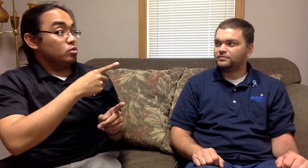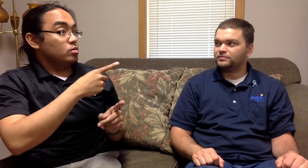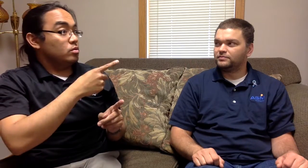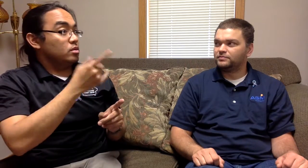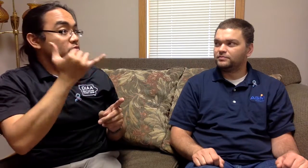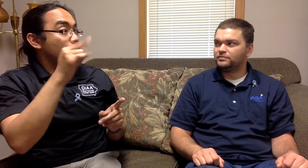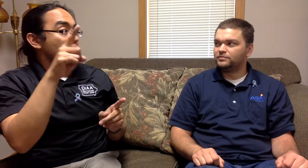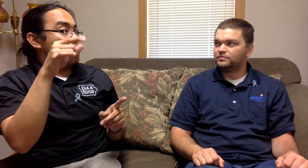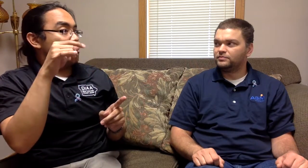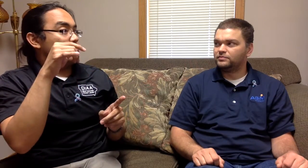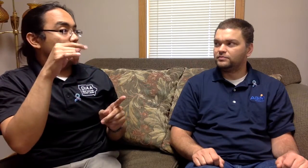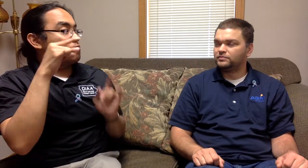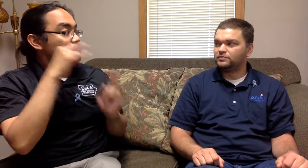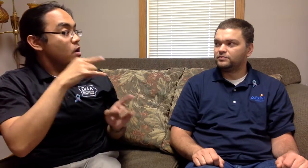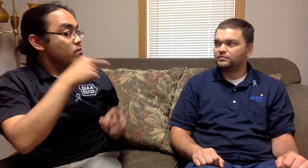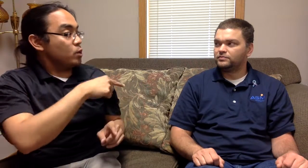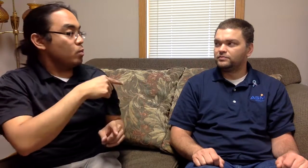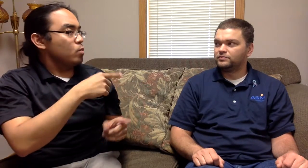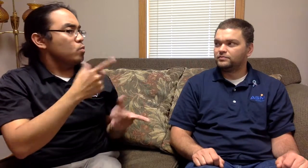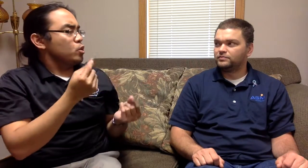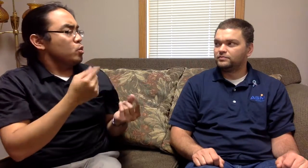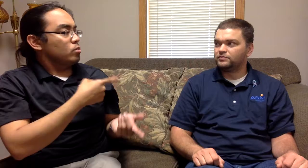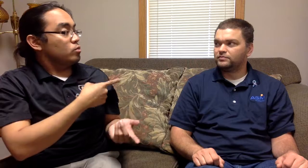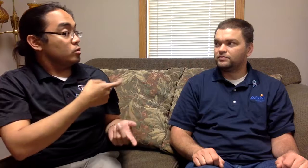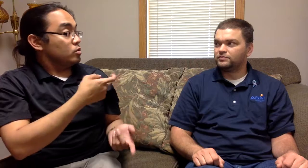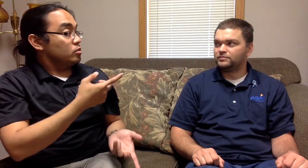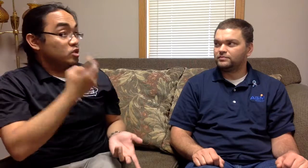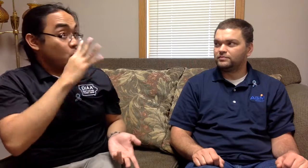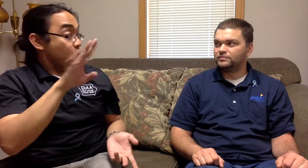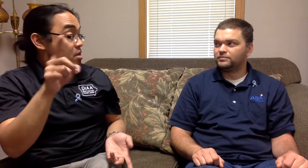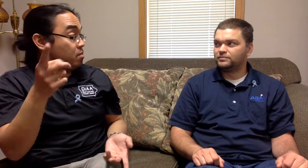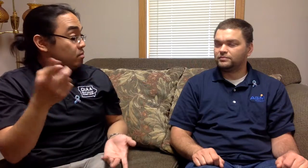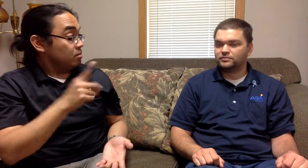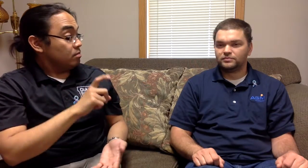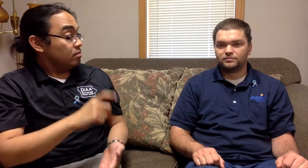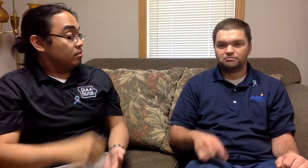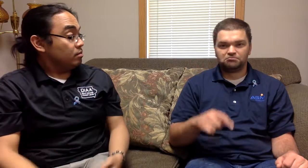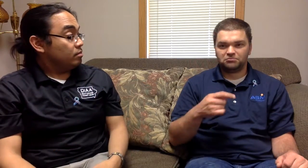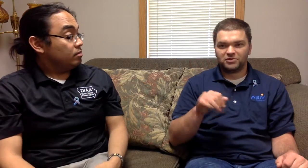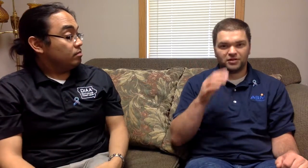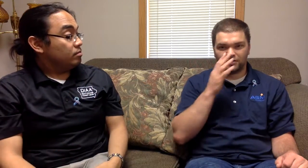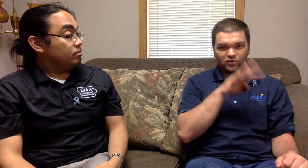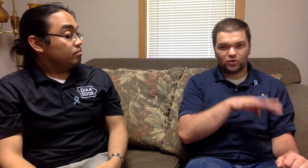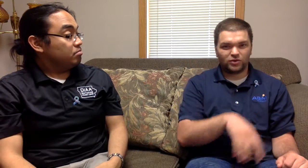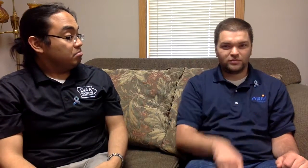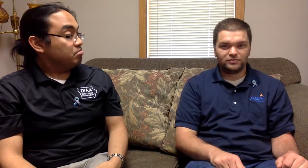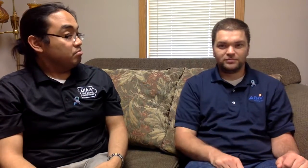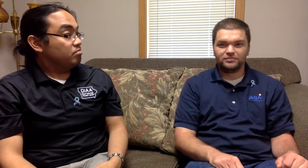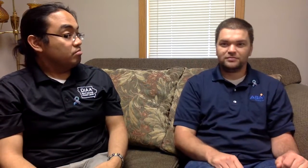make fun of you? What would you do? Just ignore them?